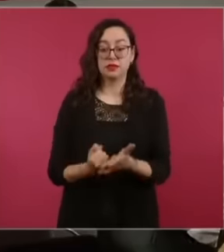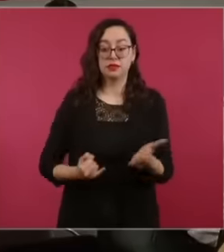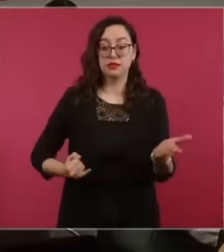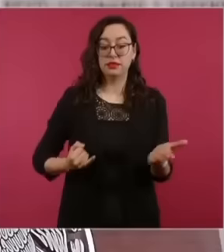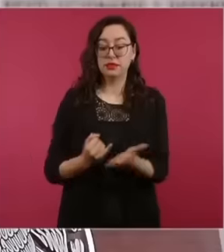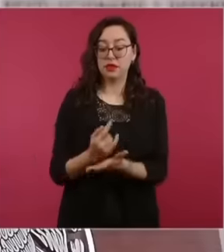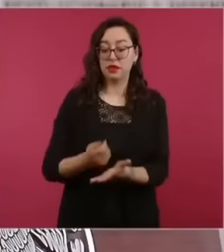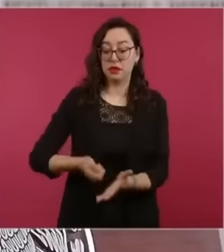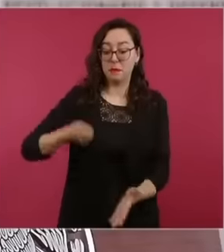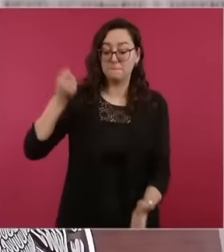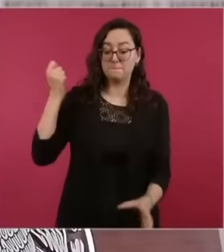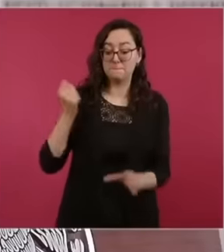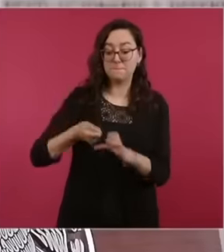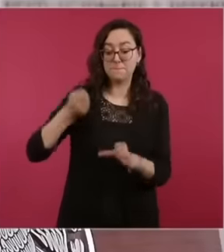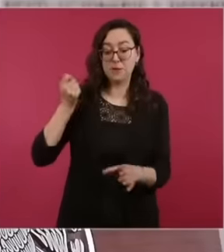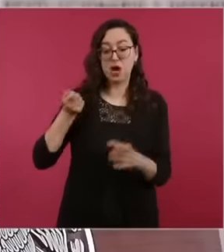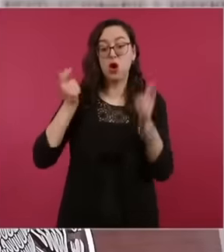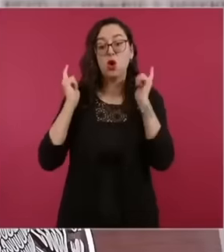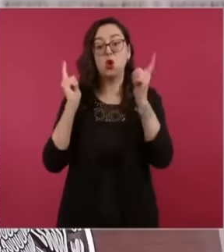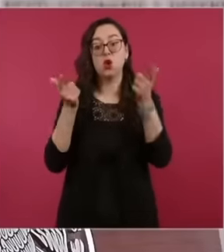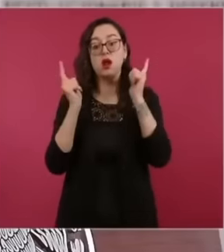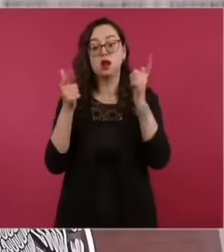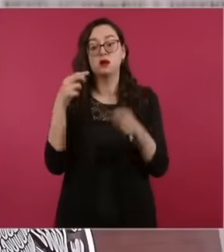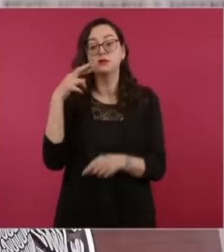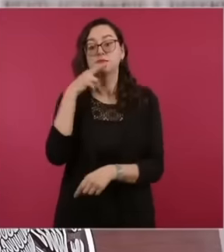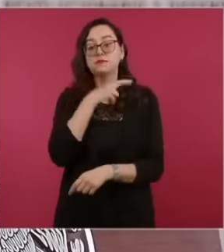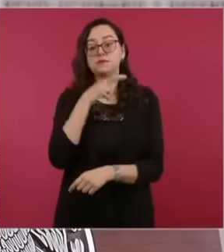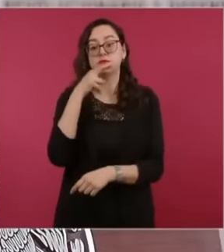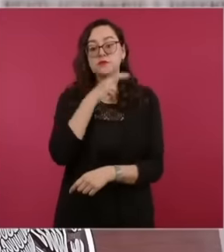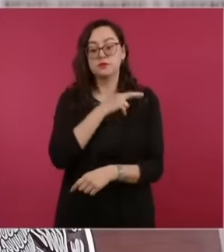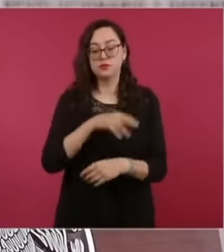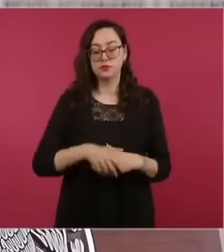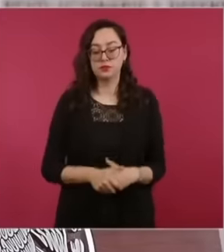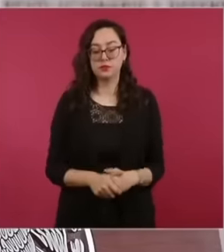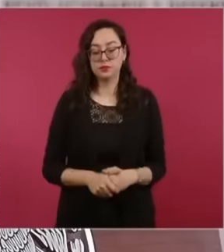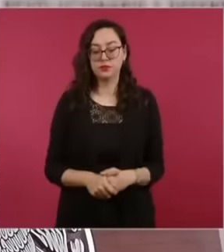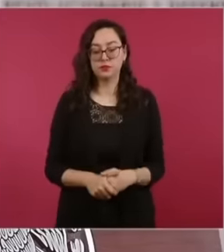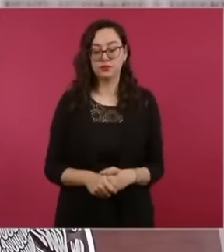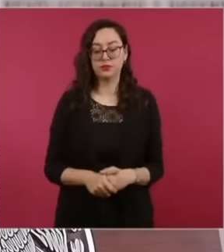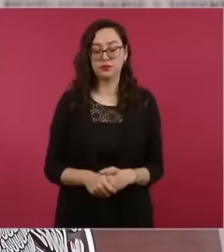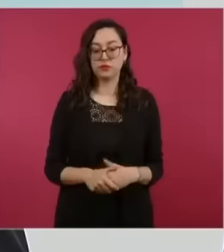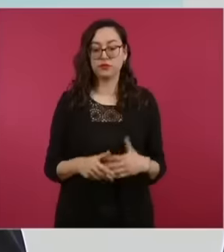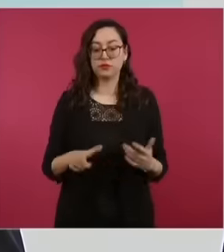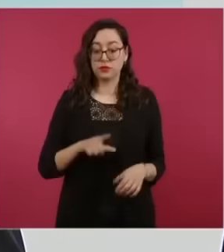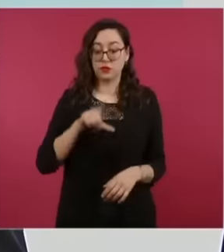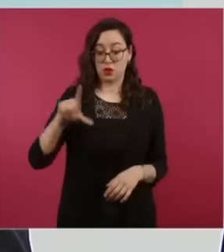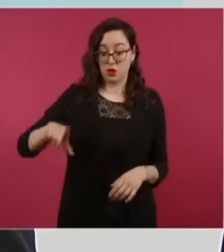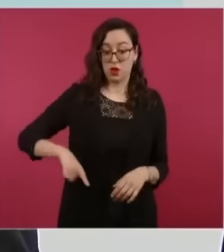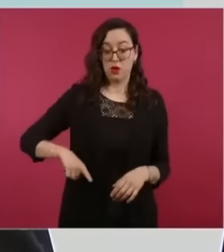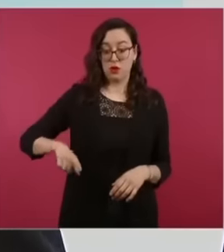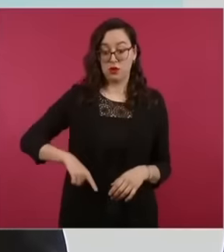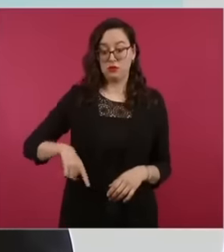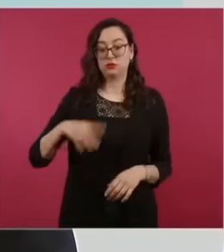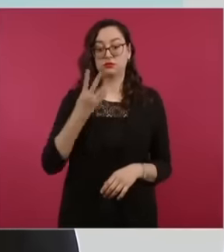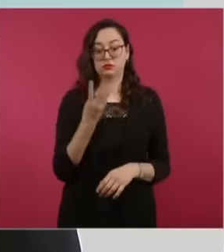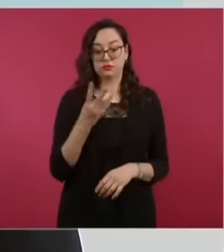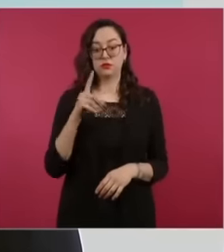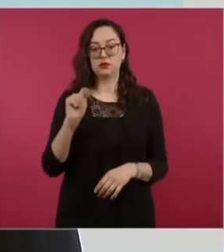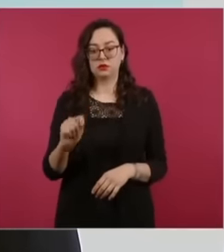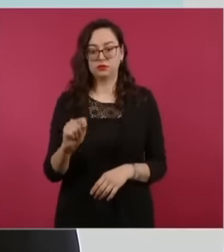substance of the matter. This government of the fourth transformation is committed to the people of